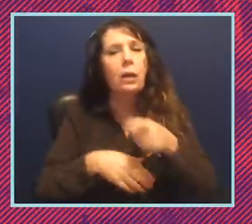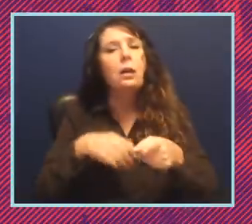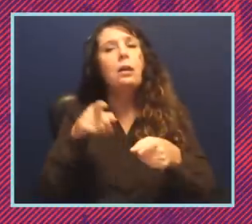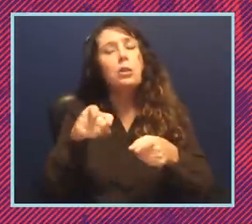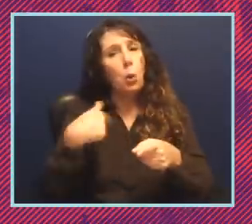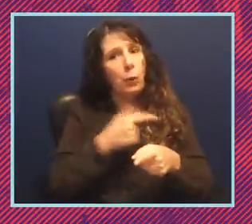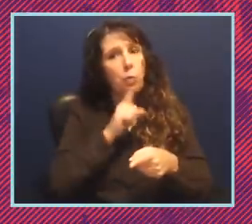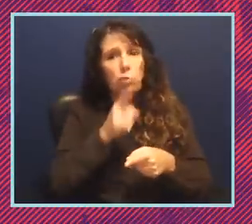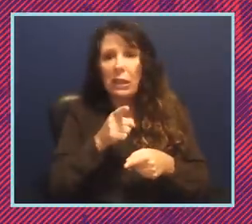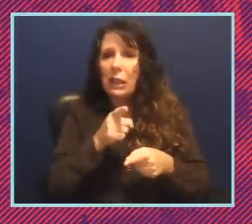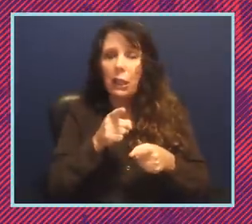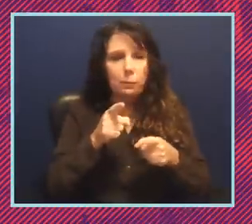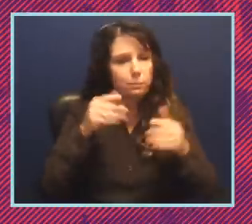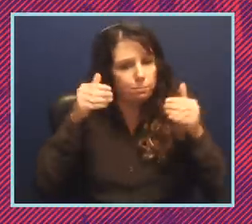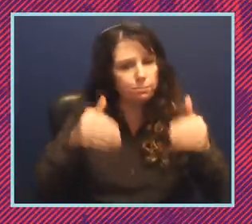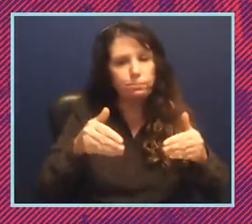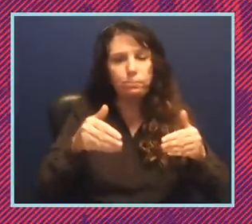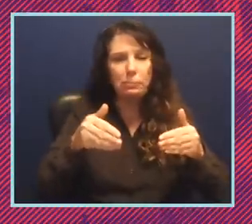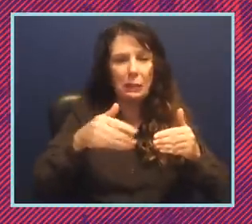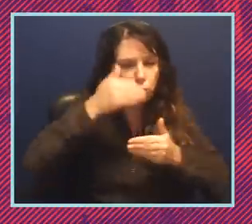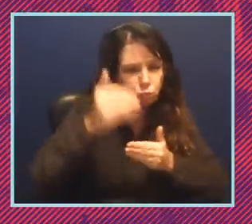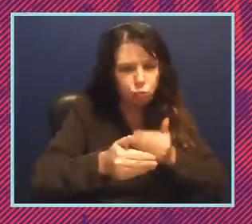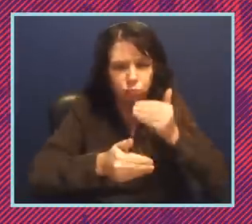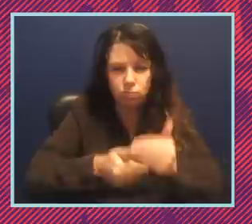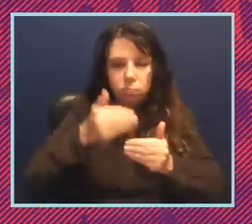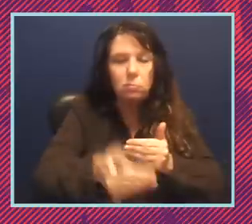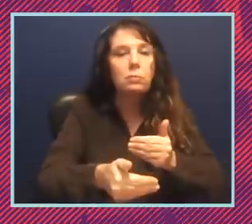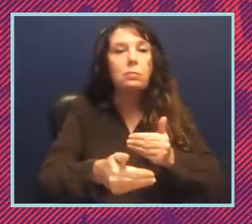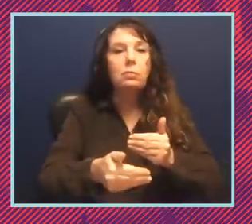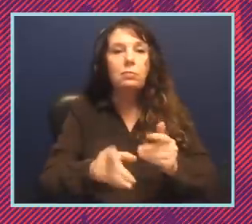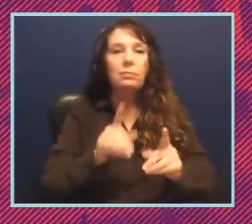been very attentive to the mechanics because it's a game of inches in Georgia